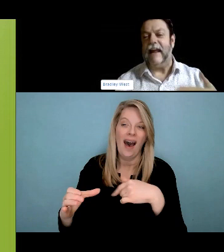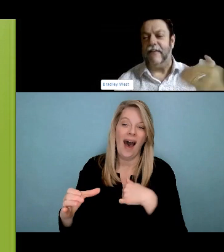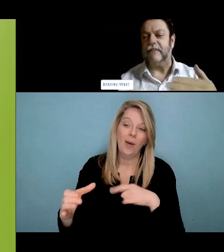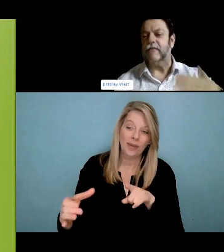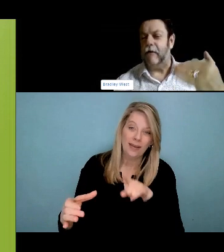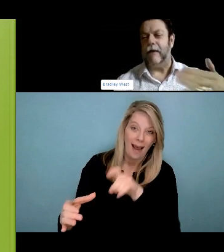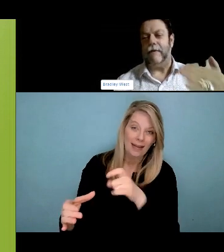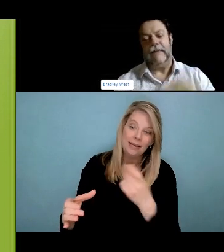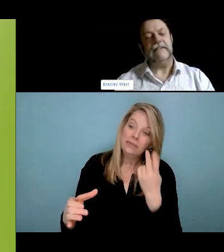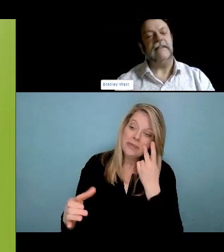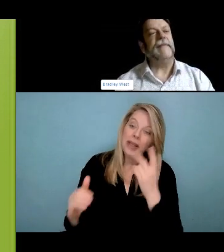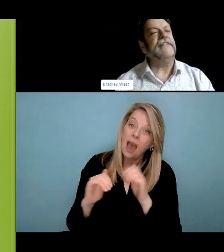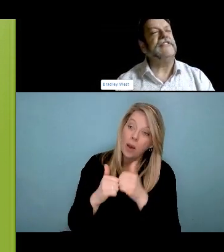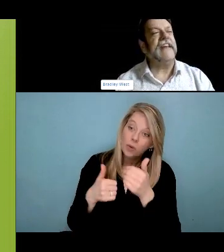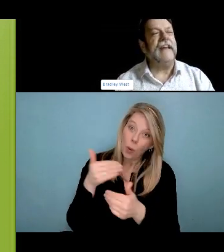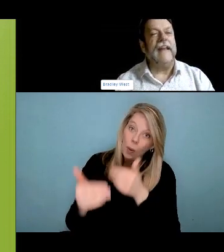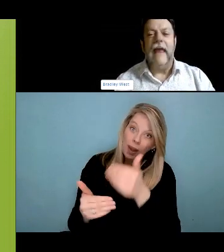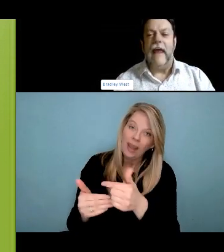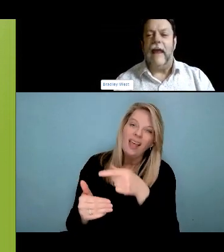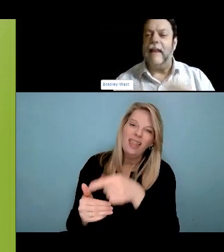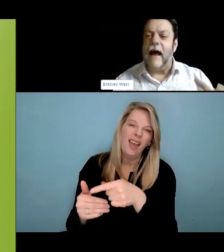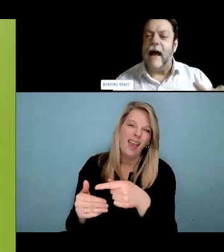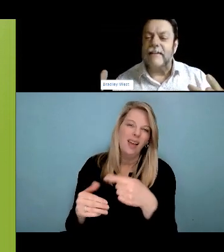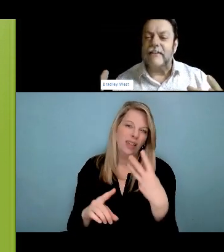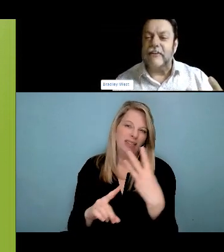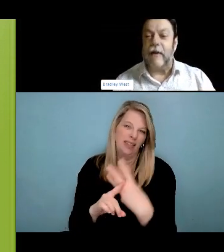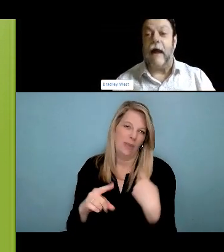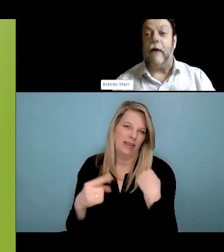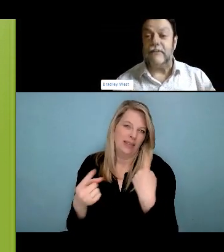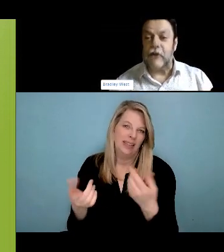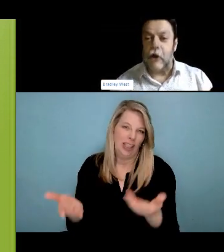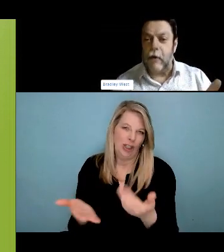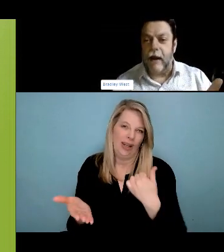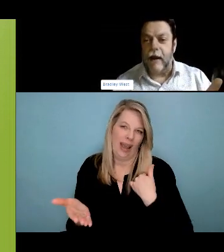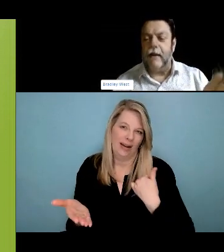something we carry a lot with us. But by releasing it through, cedar brushing